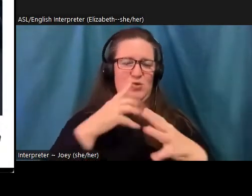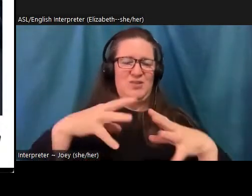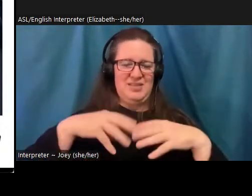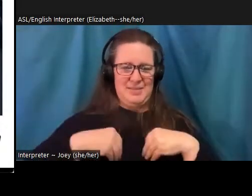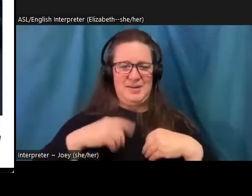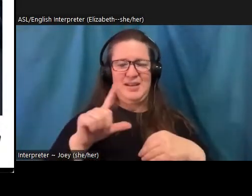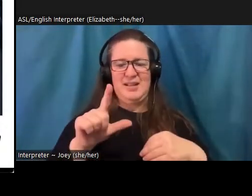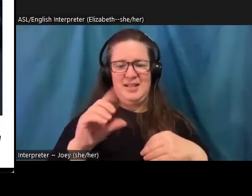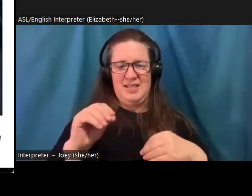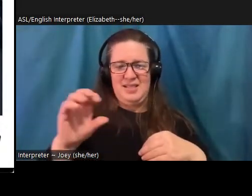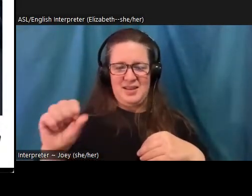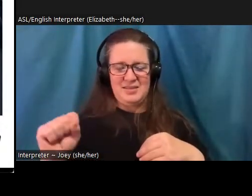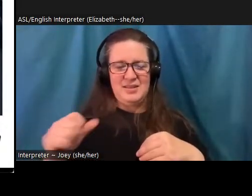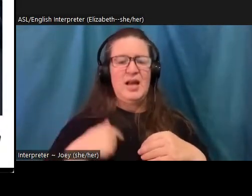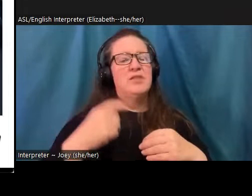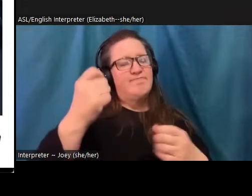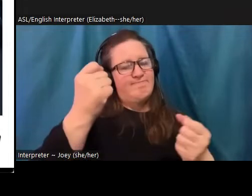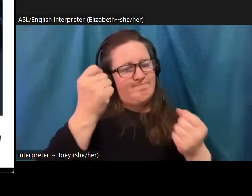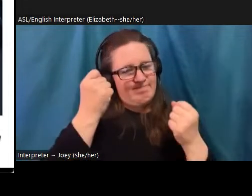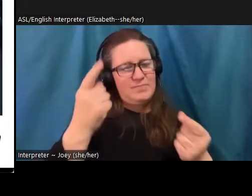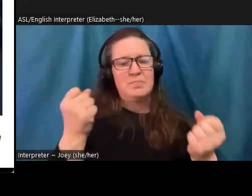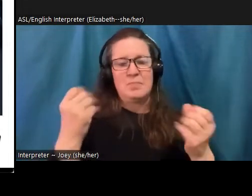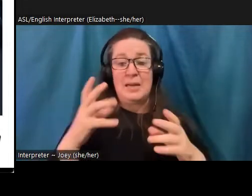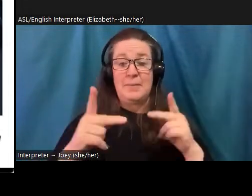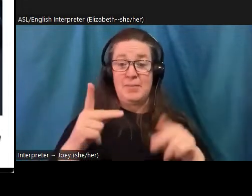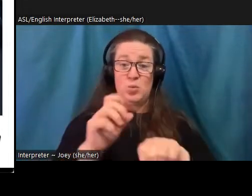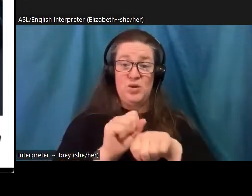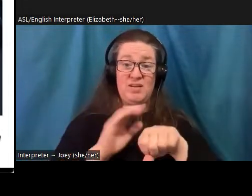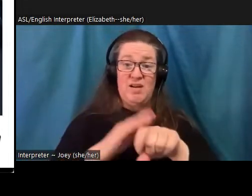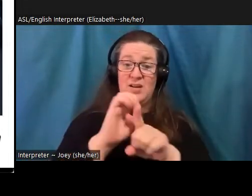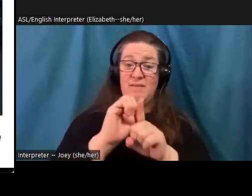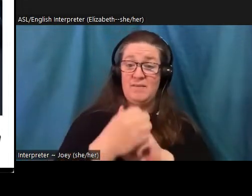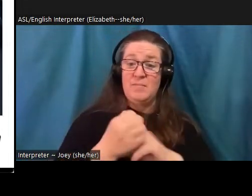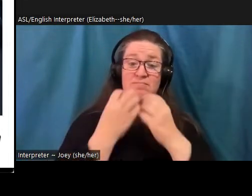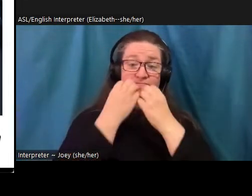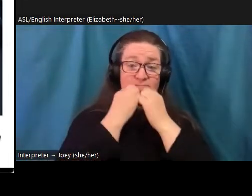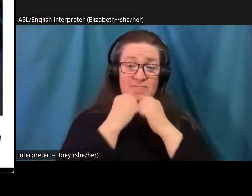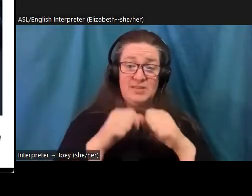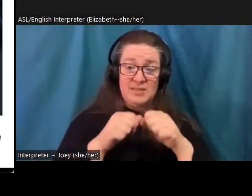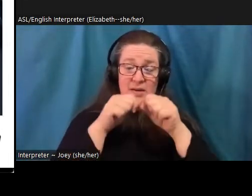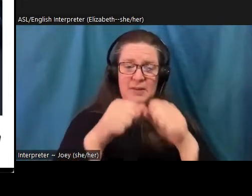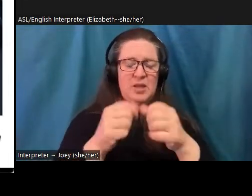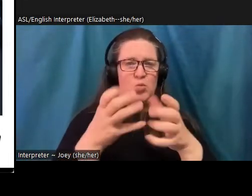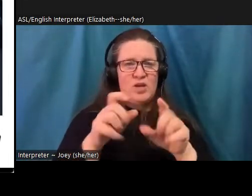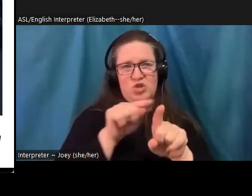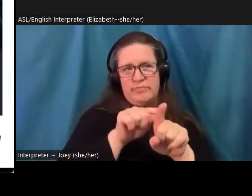emotional issues and push the public straight into action. The situation is urgent and dwelling on our feelings can seem like an